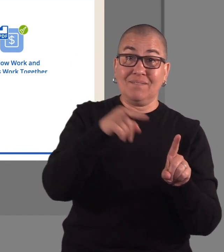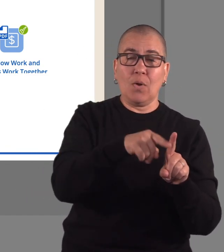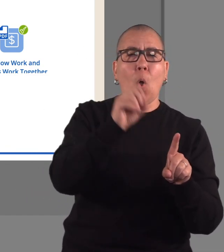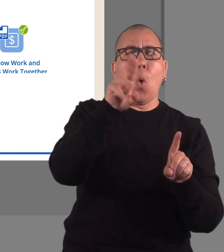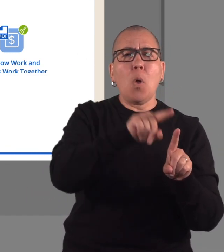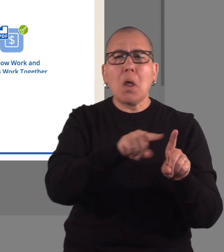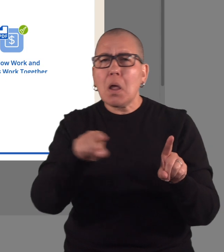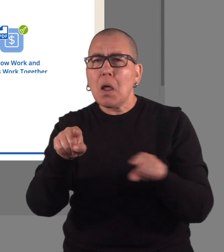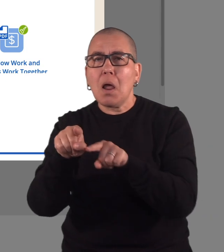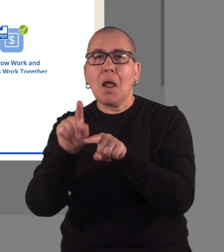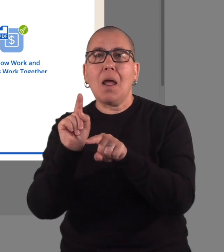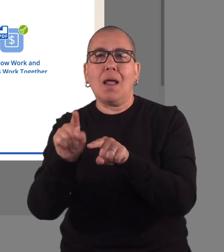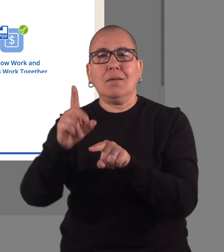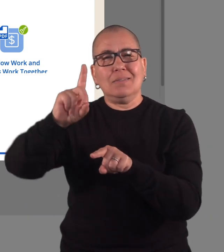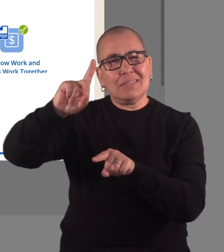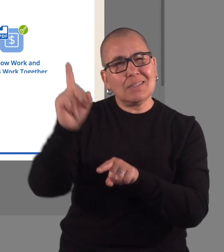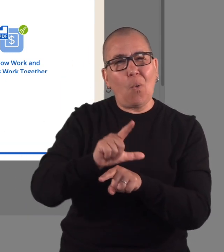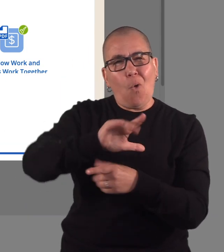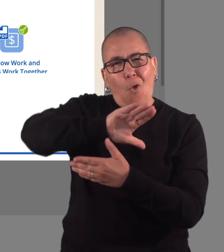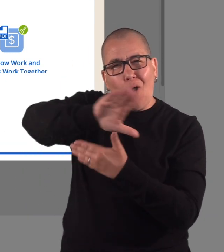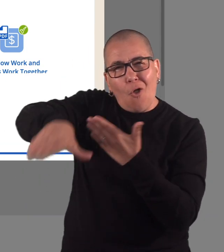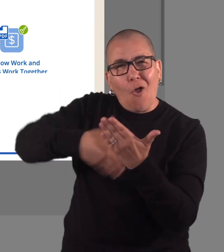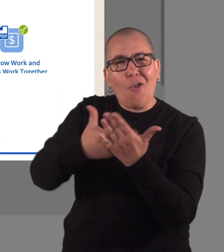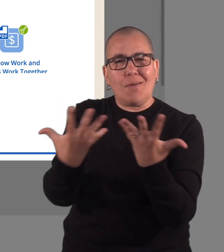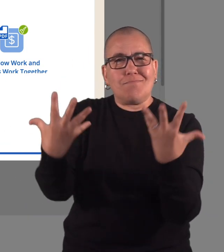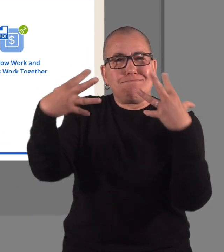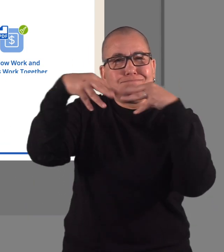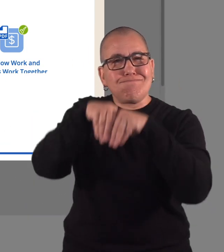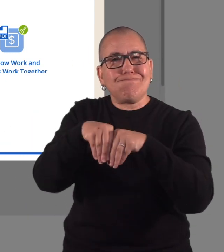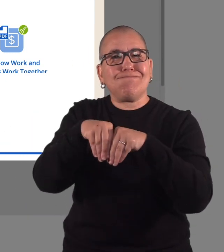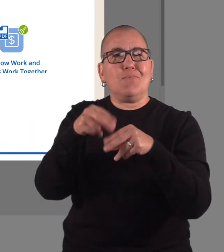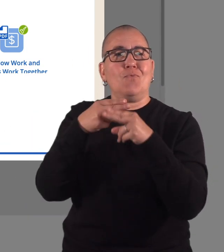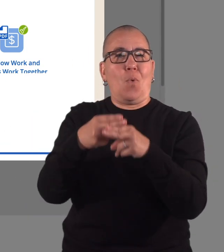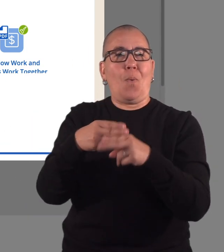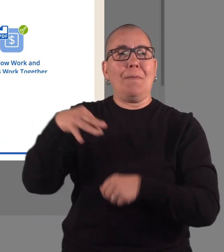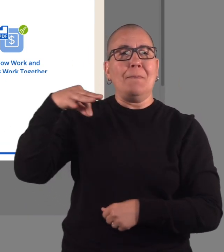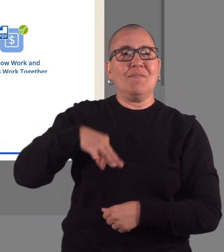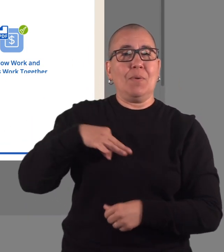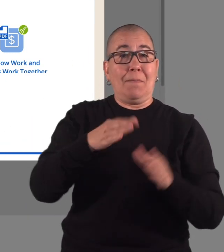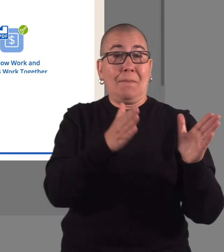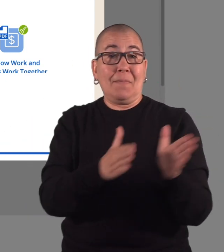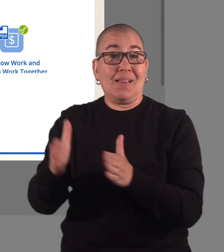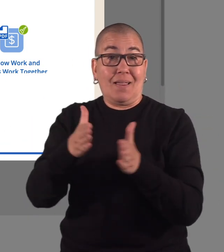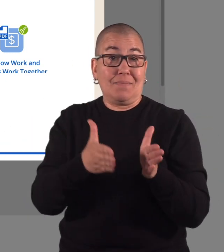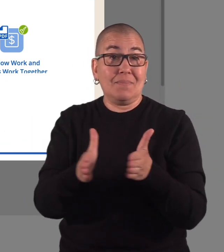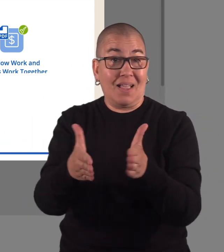or you can download them all together as a combined Benefits Planning Plan.